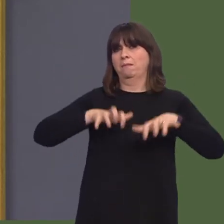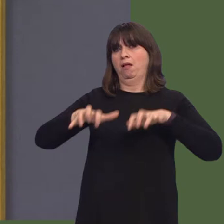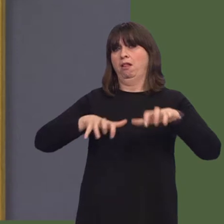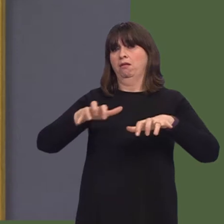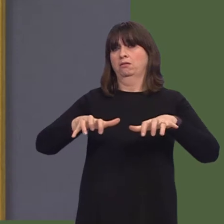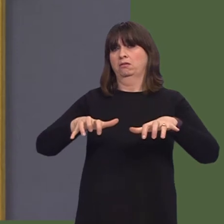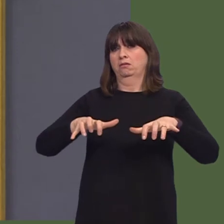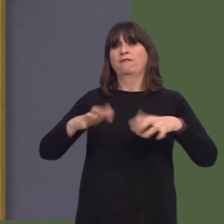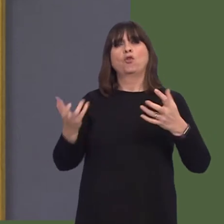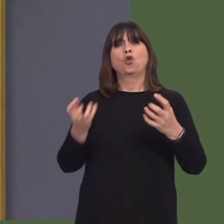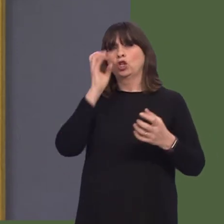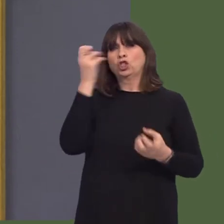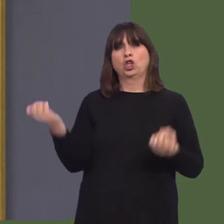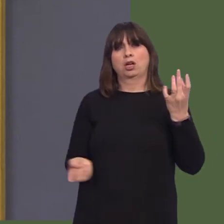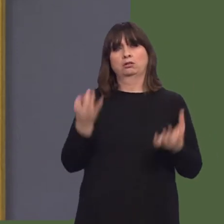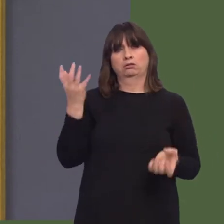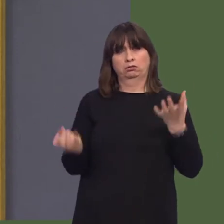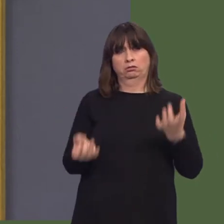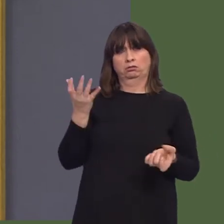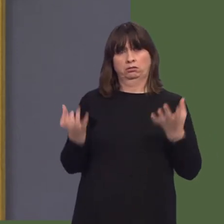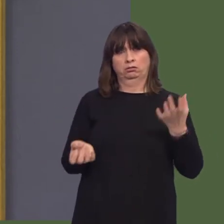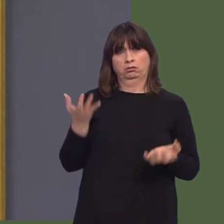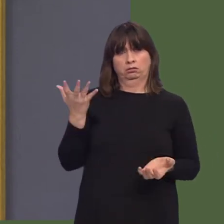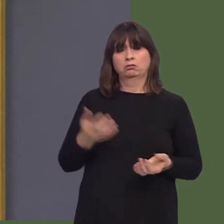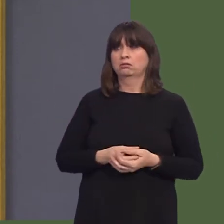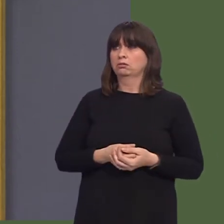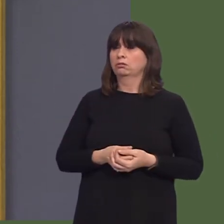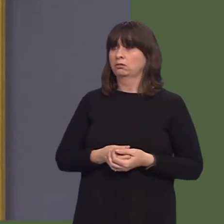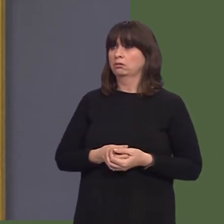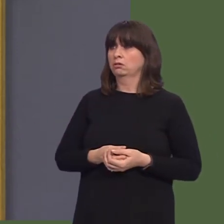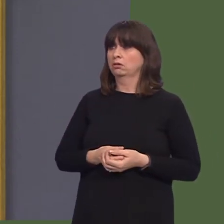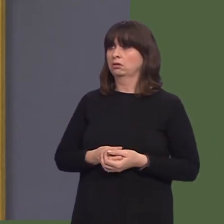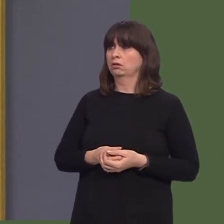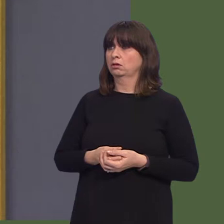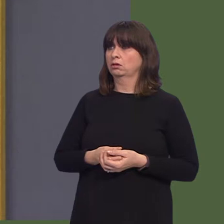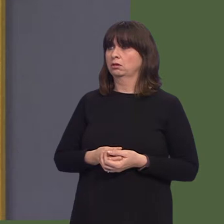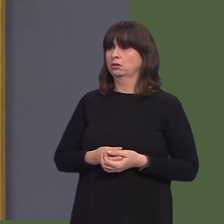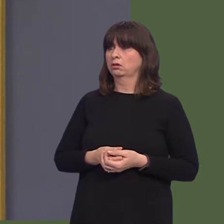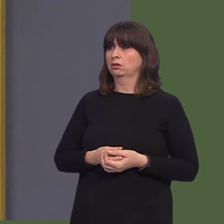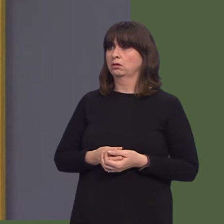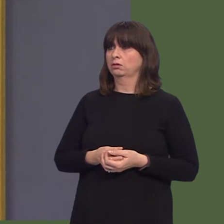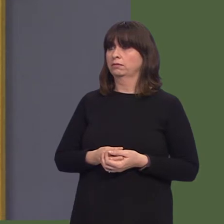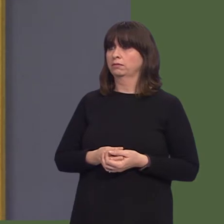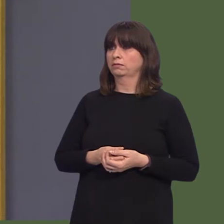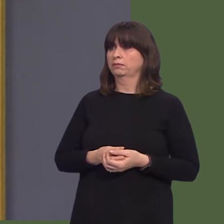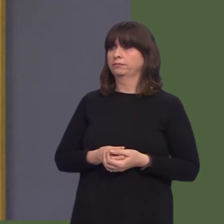the early 1990s, on the basis of, 'Come to Wales because it's cheap'óno more. We see the fruits of that.